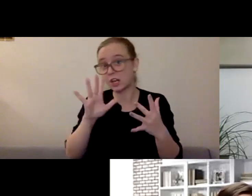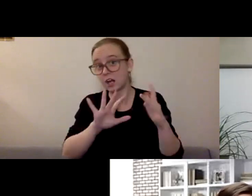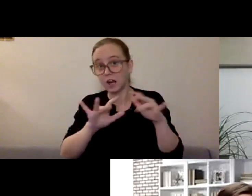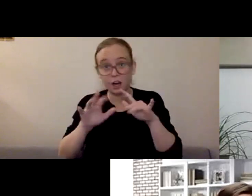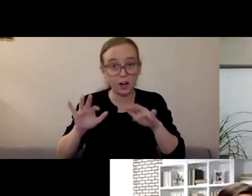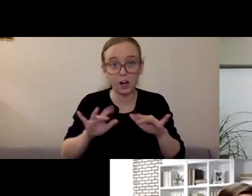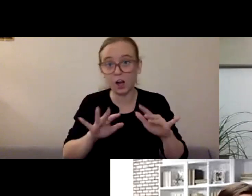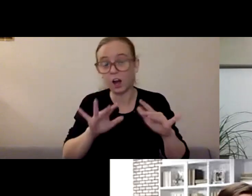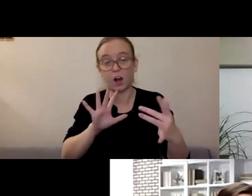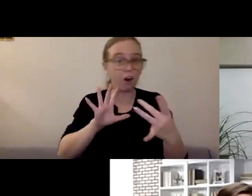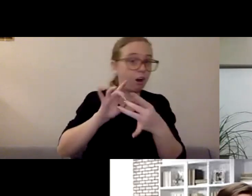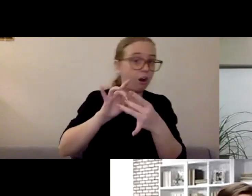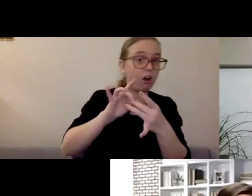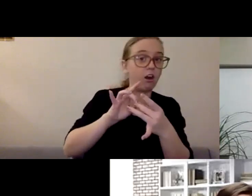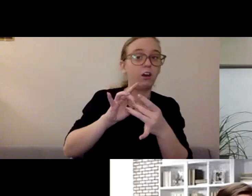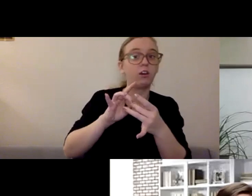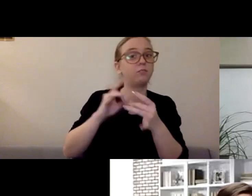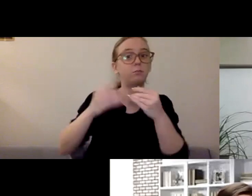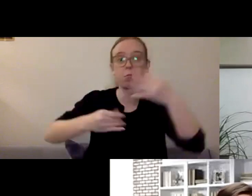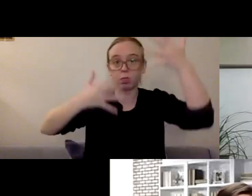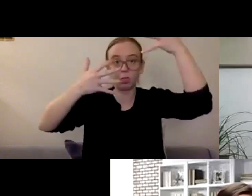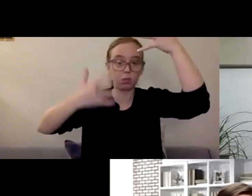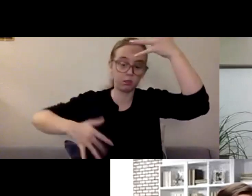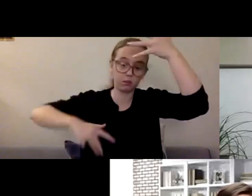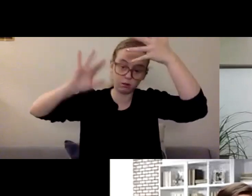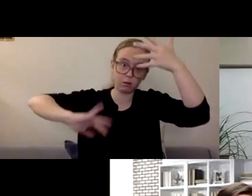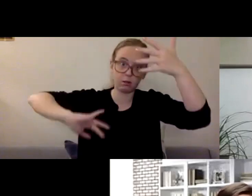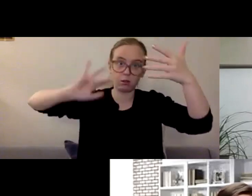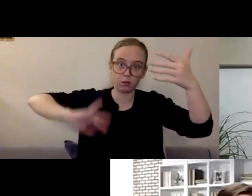in the Google bar and come up with hundreds of thousands of search results.